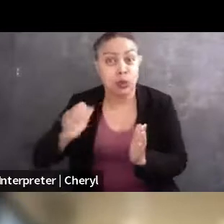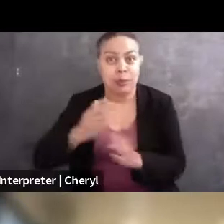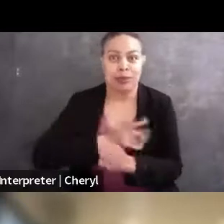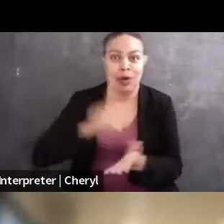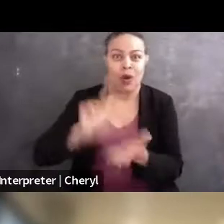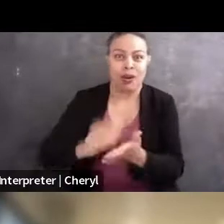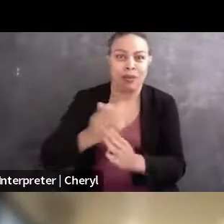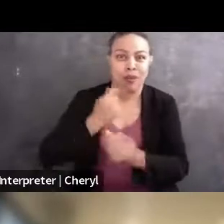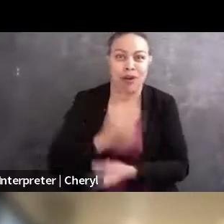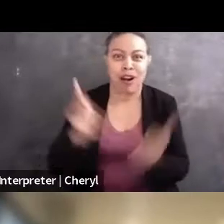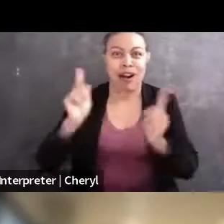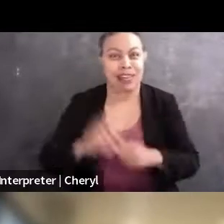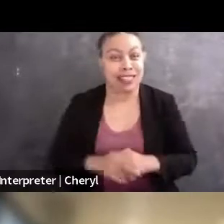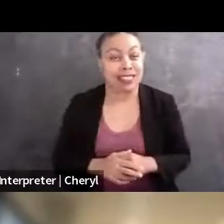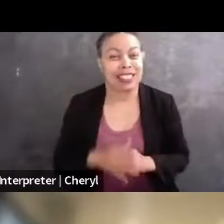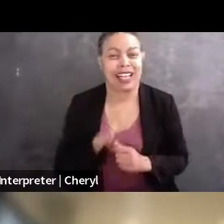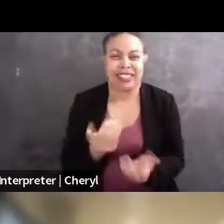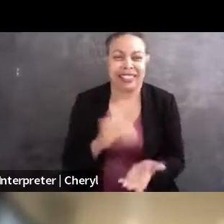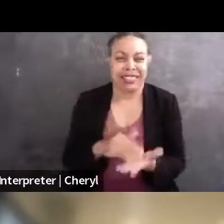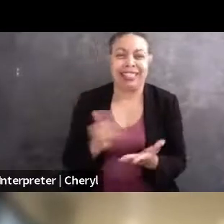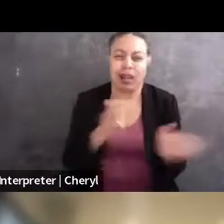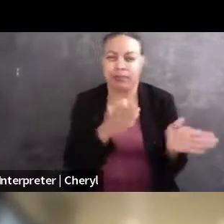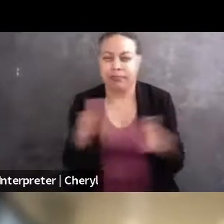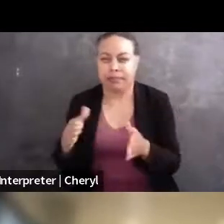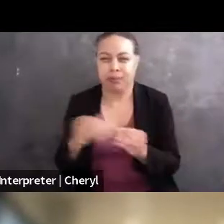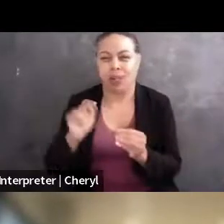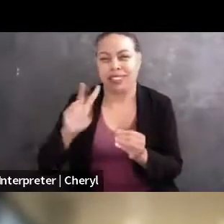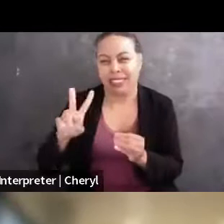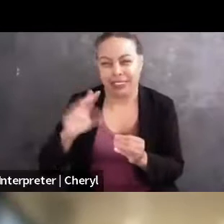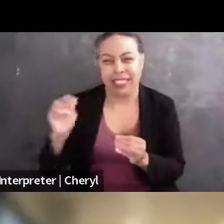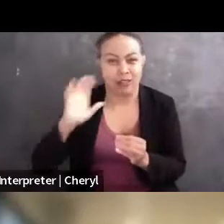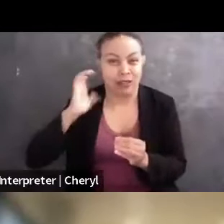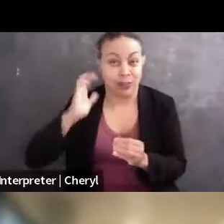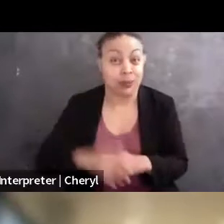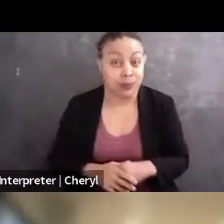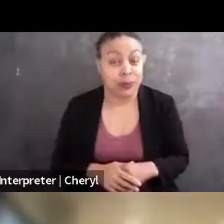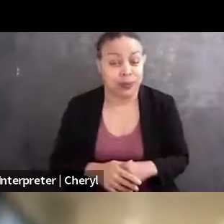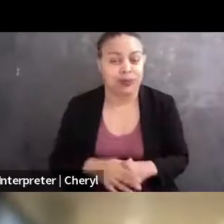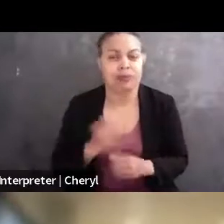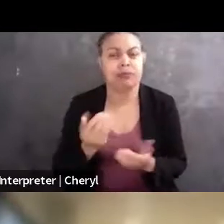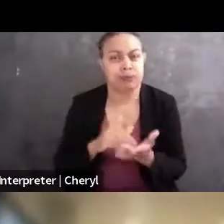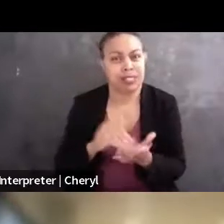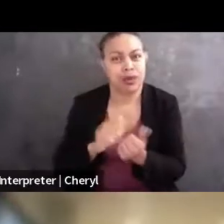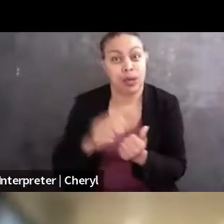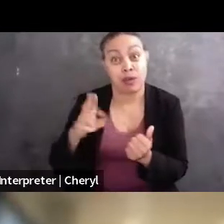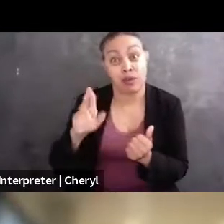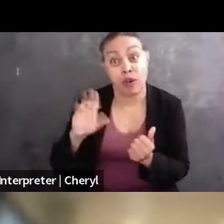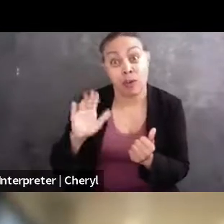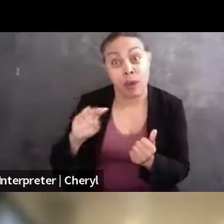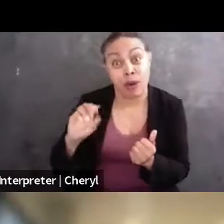And lately, I've started to do more TV and broadcast work, which is really cool. And even in the pro bono space, doing things like human rights reports